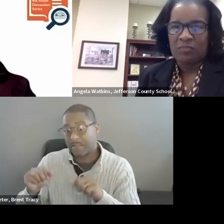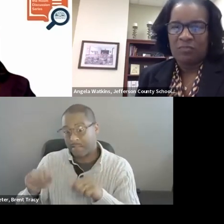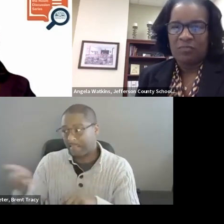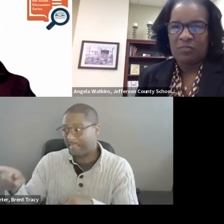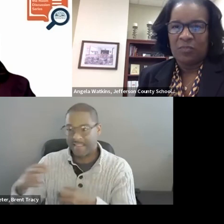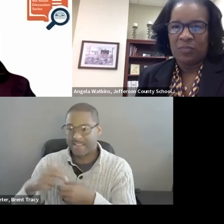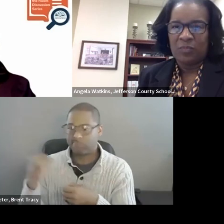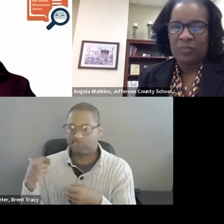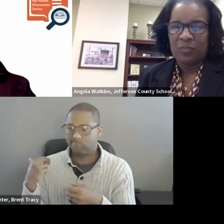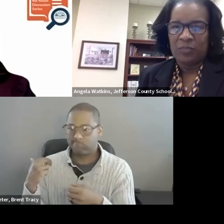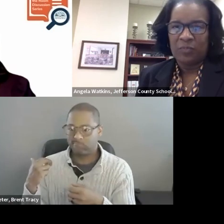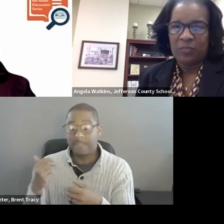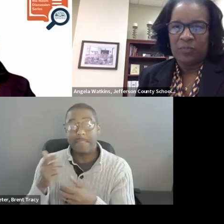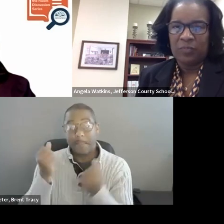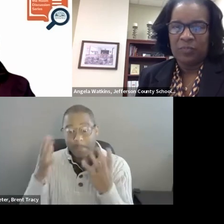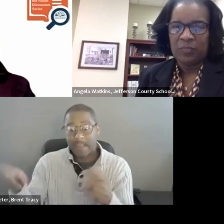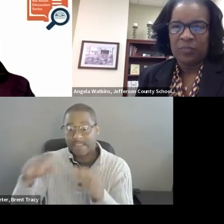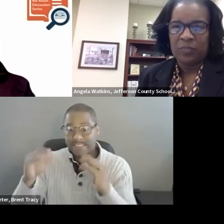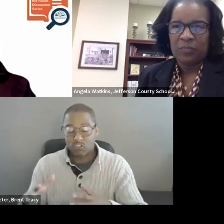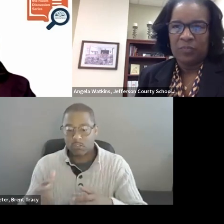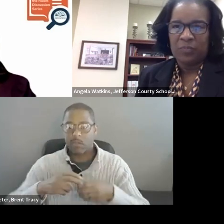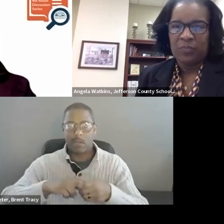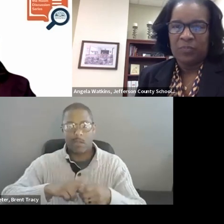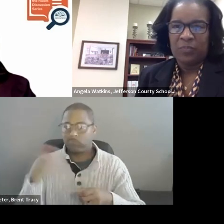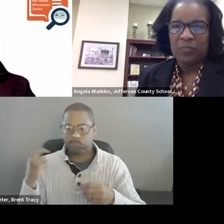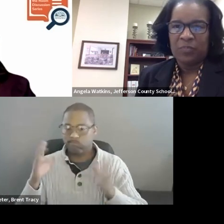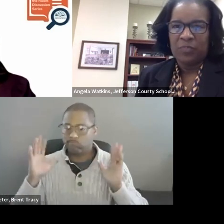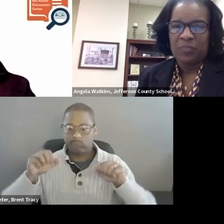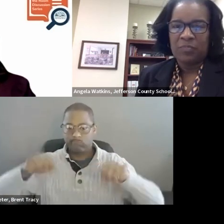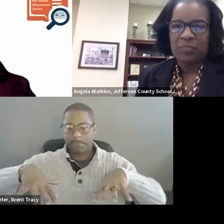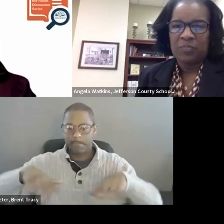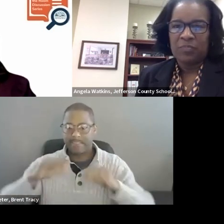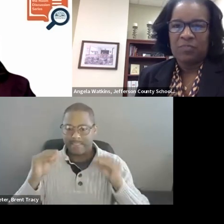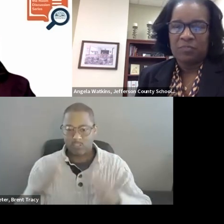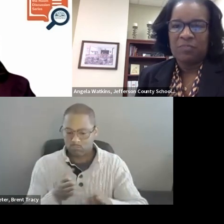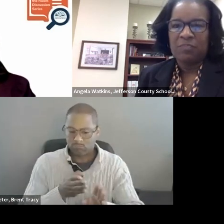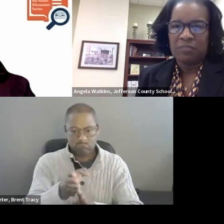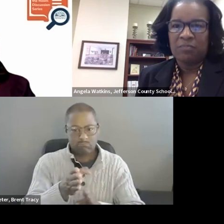Or people are choosing not to be in the profession because they are hearing from colleagues how stressed out they are.